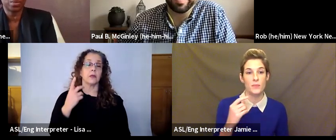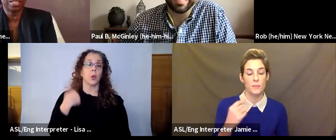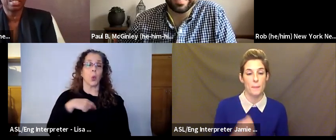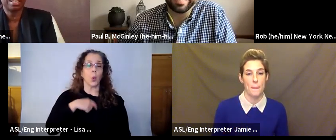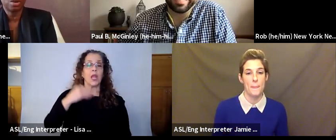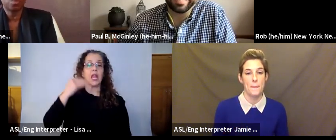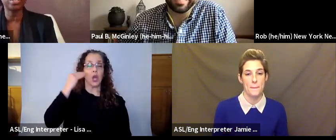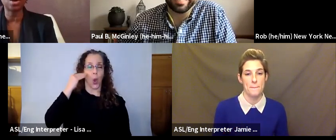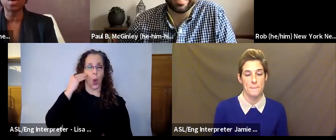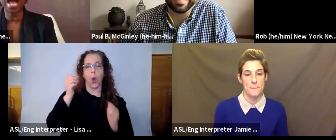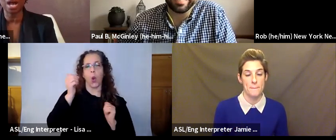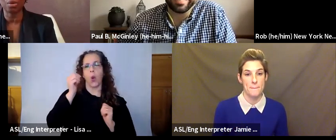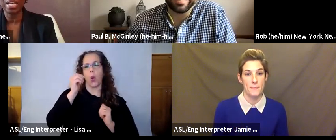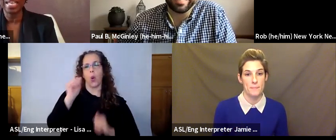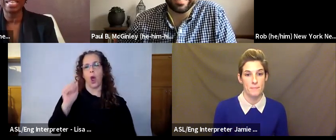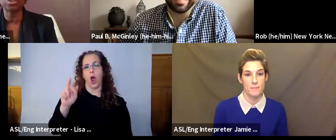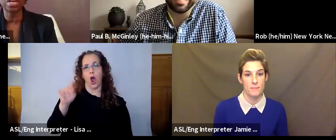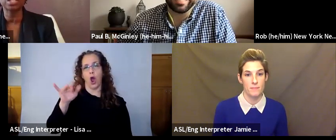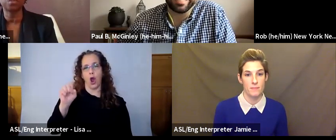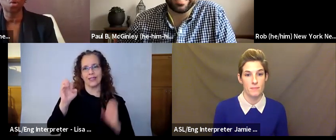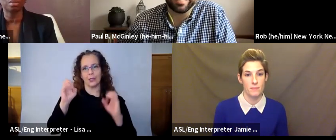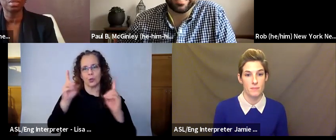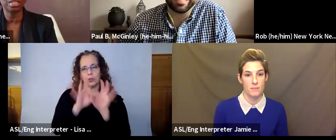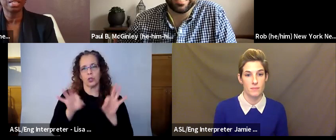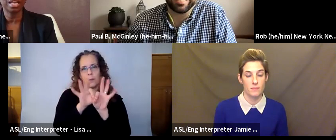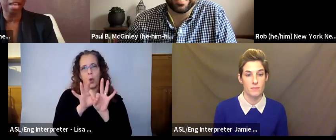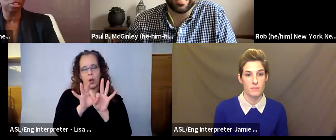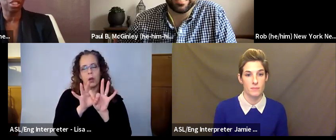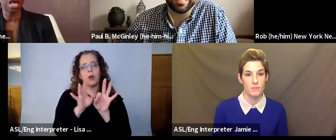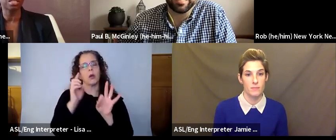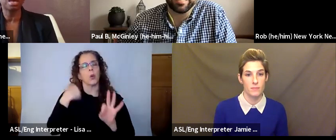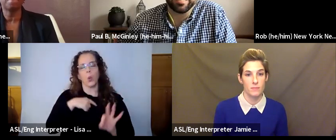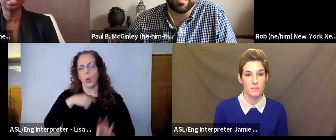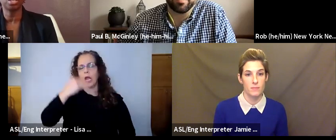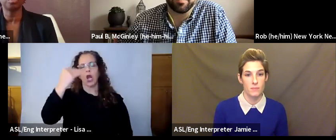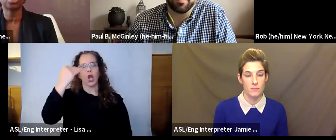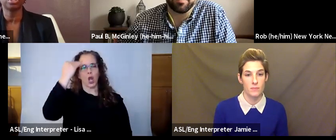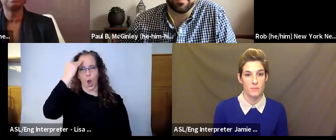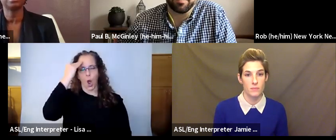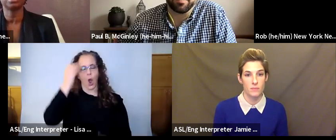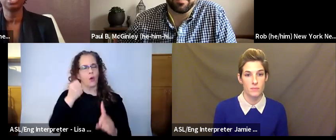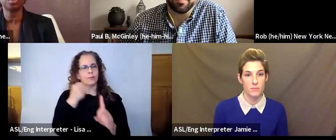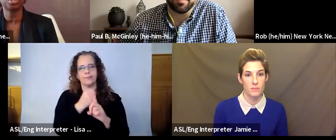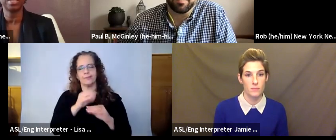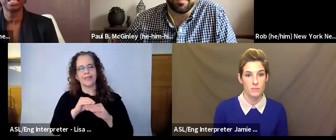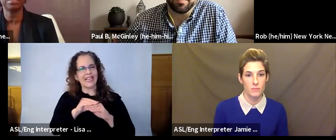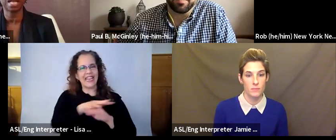know it is. We know how it transforms not just us, but a young person, because a young person being given that